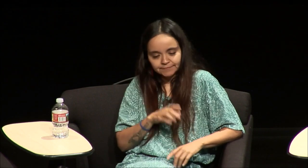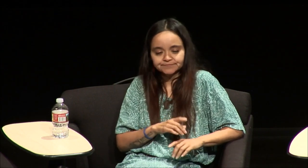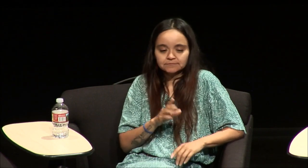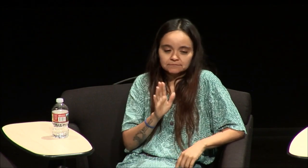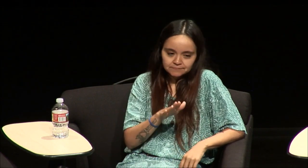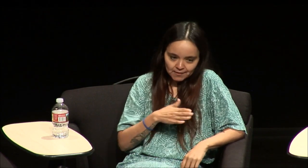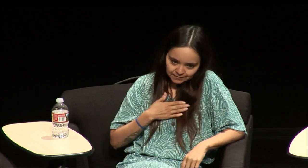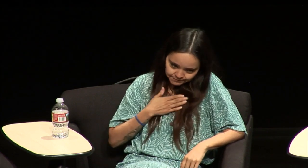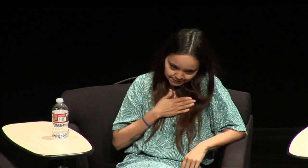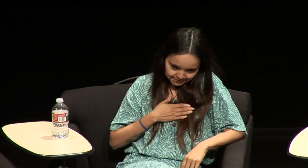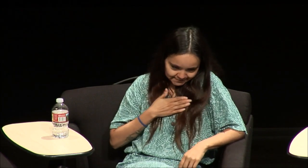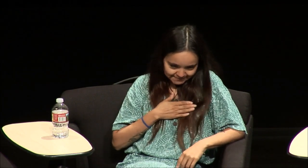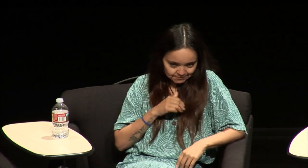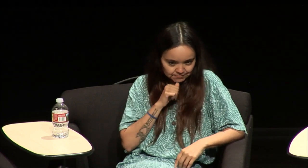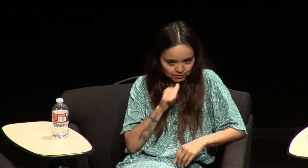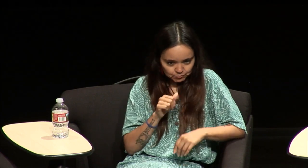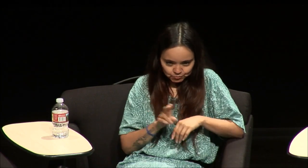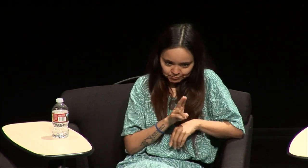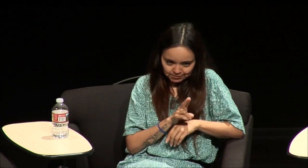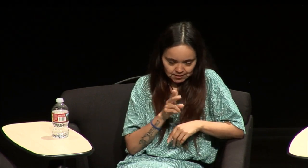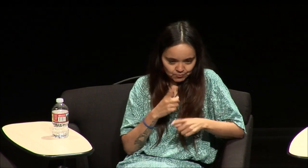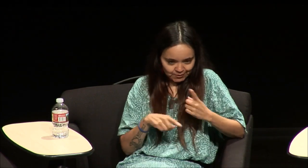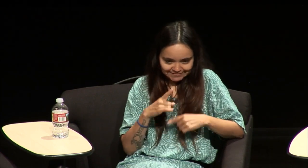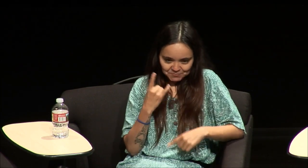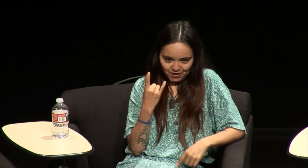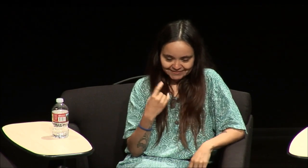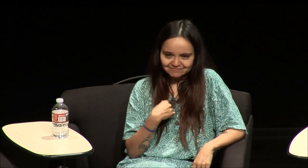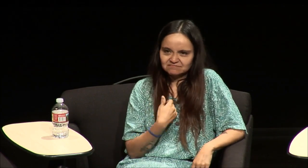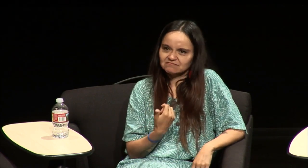telling the truth but Claudia please don't use this sign"